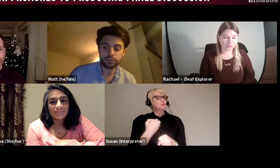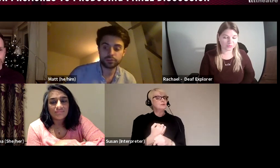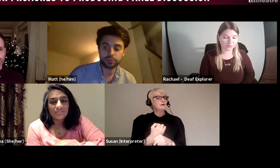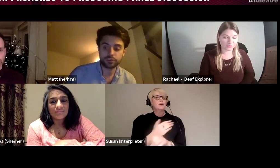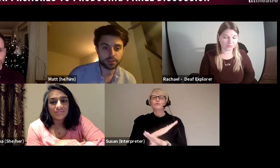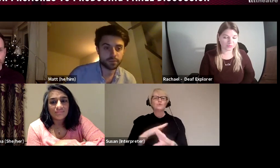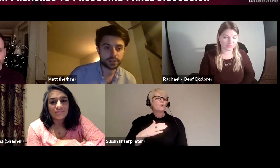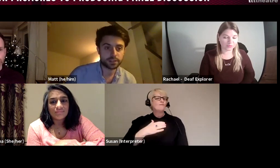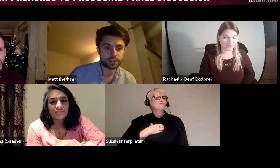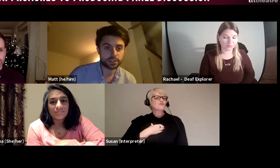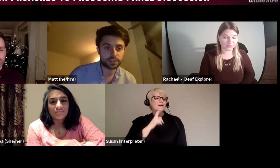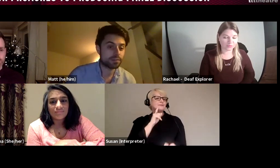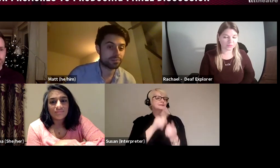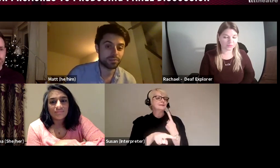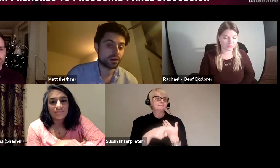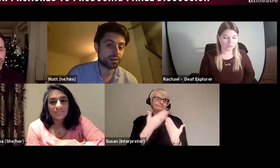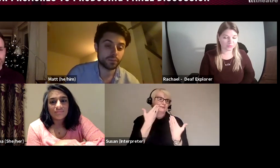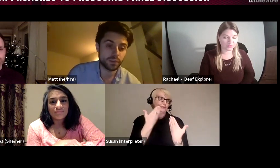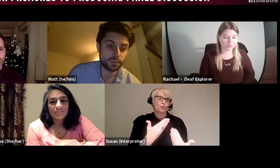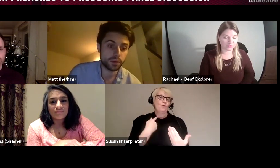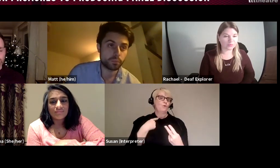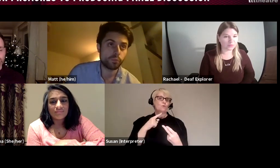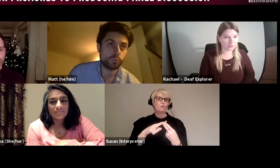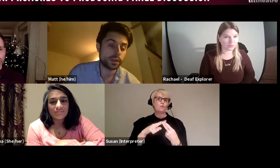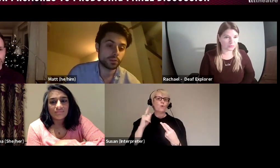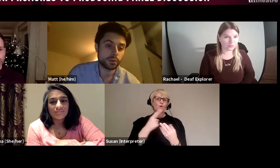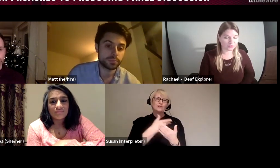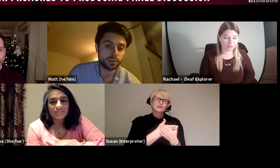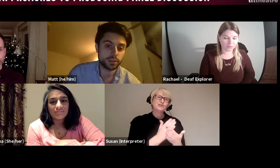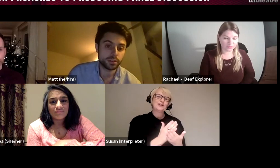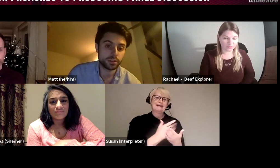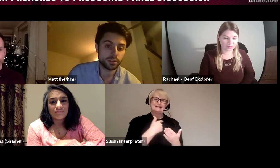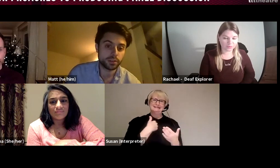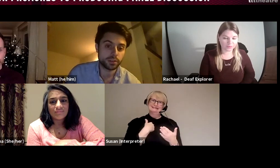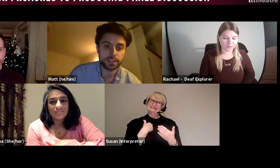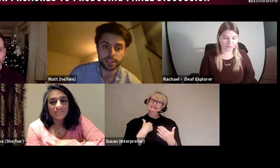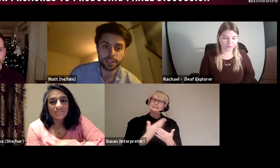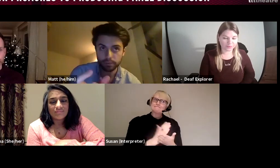or don't be afraid to share the worries or problems you're facing because that can